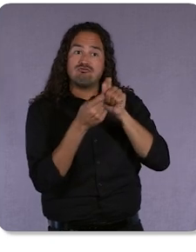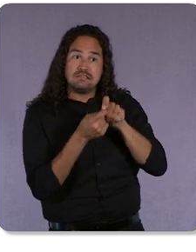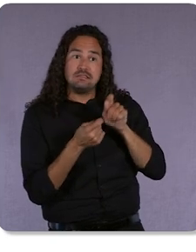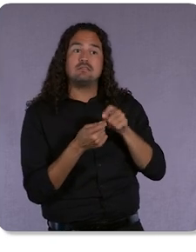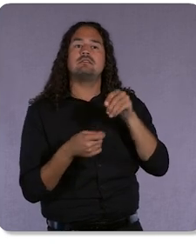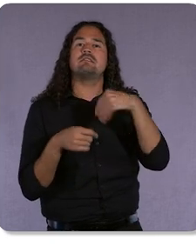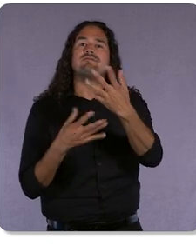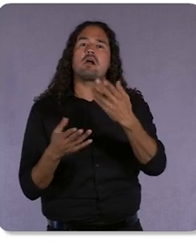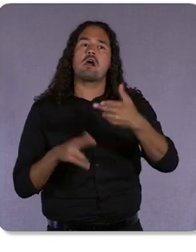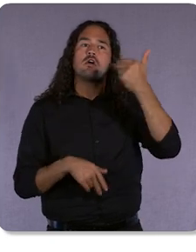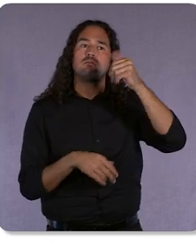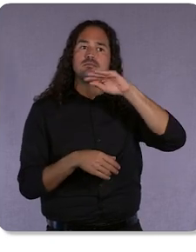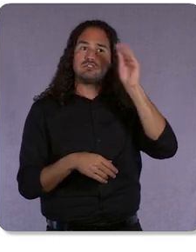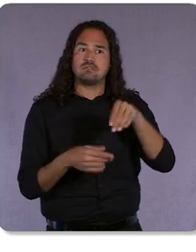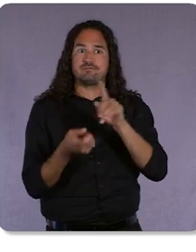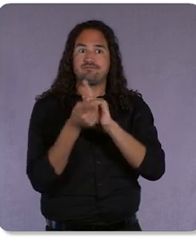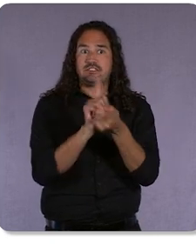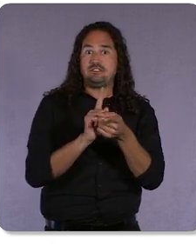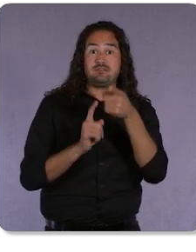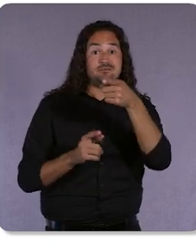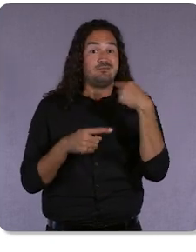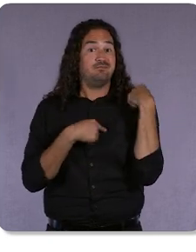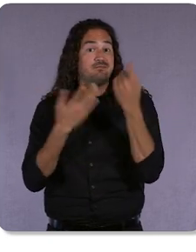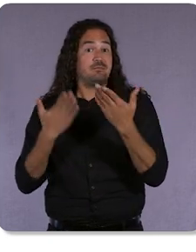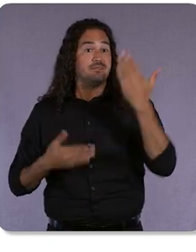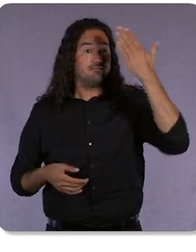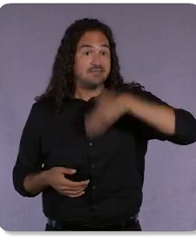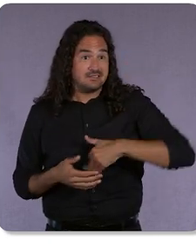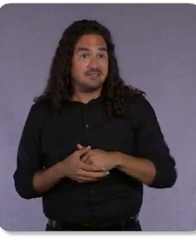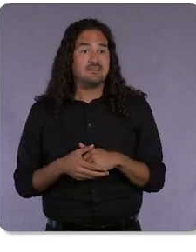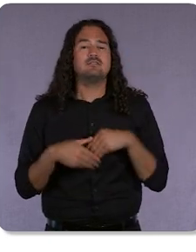And we’ve brought the same level of sophistication to both Google Ads and Analytics